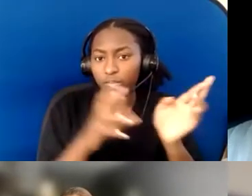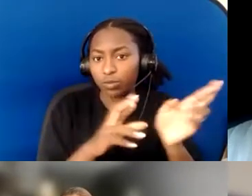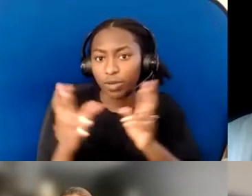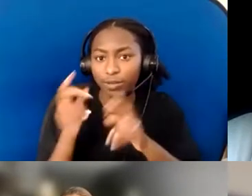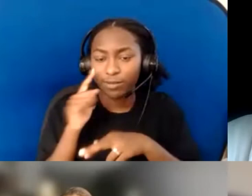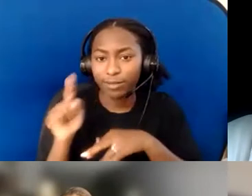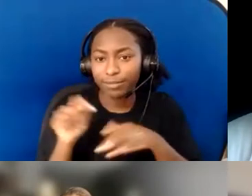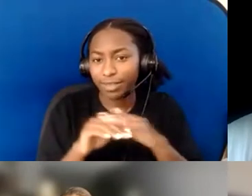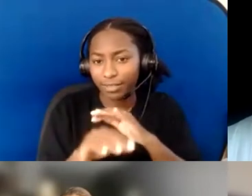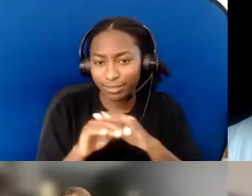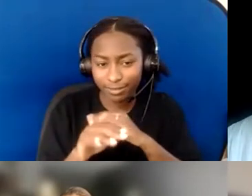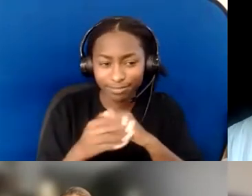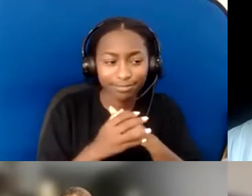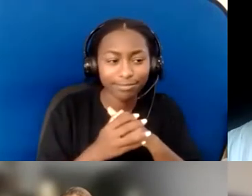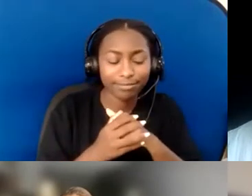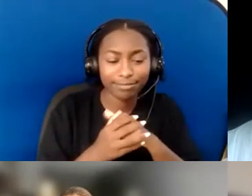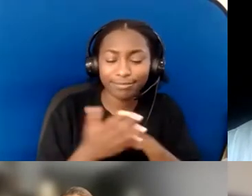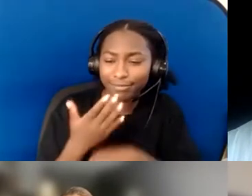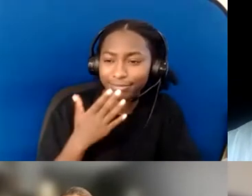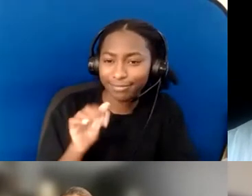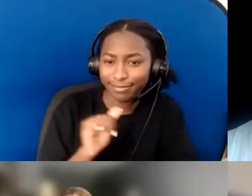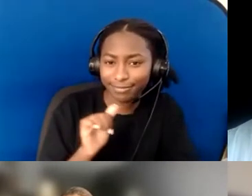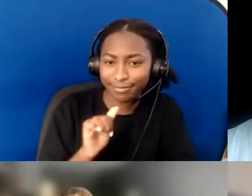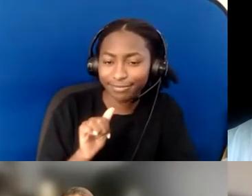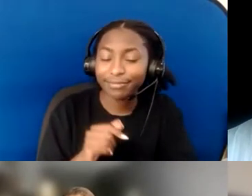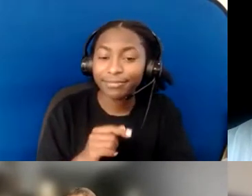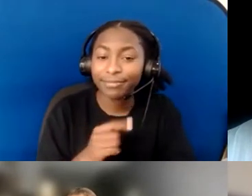Thank you, Judy. That's super helpful,